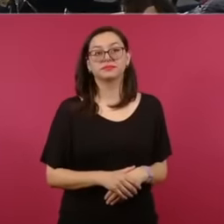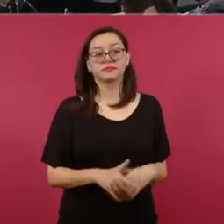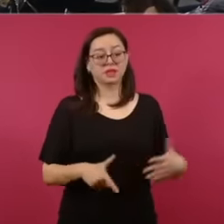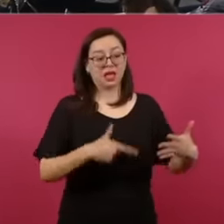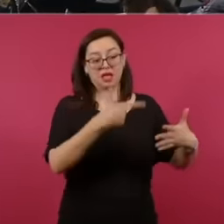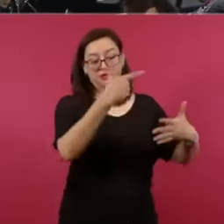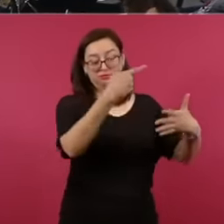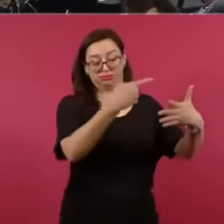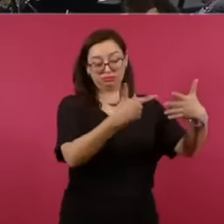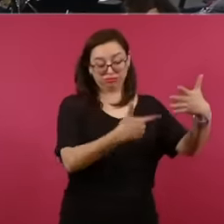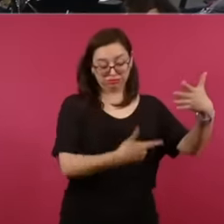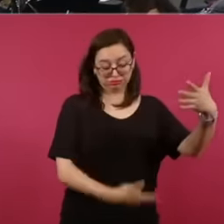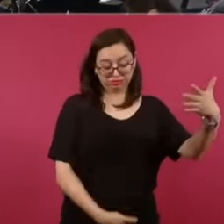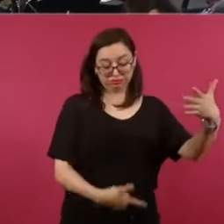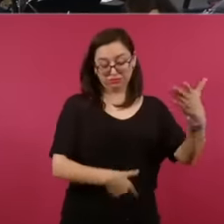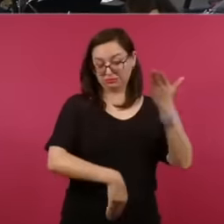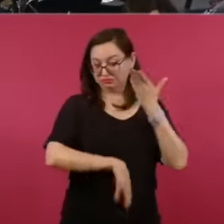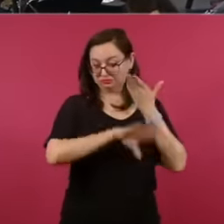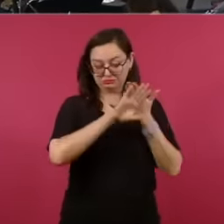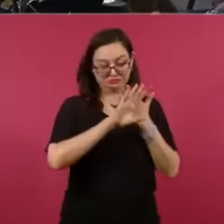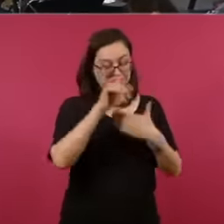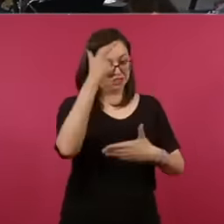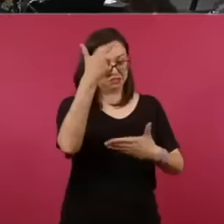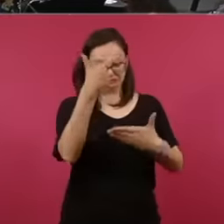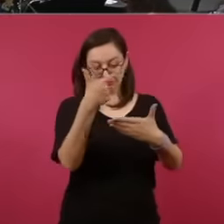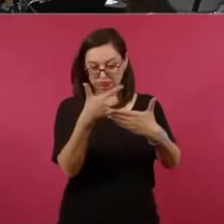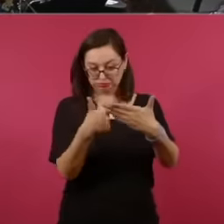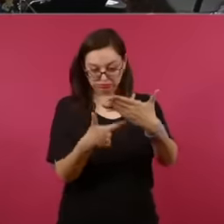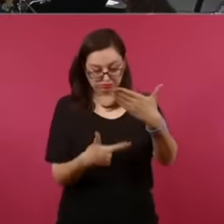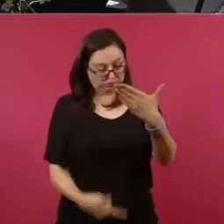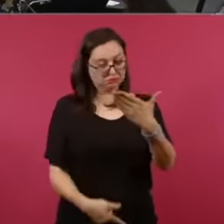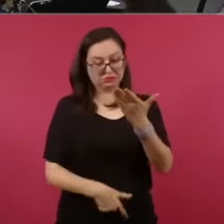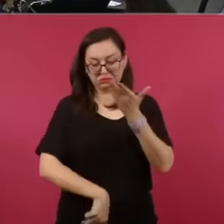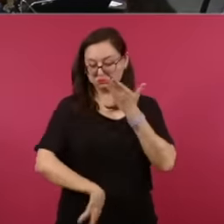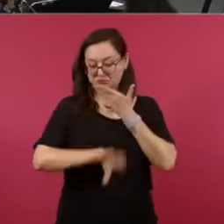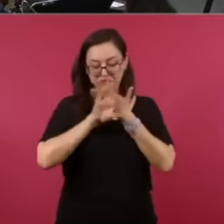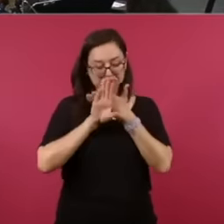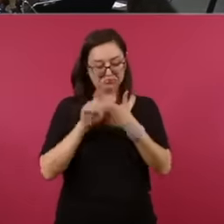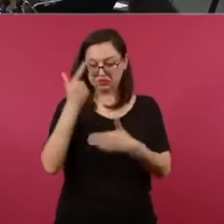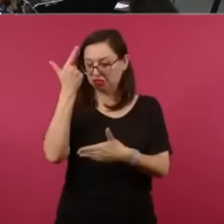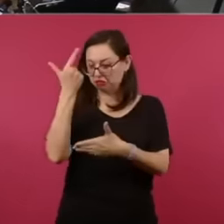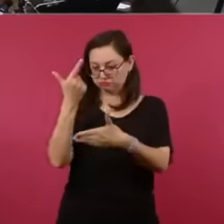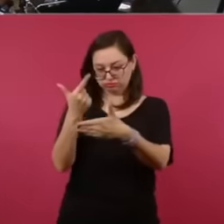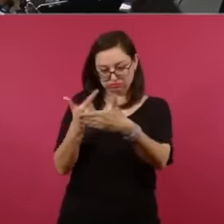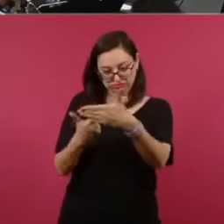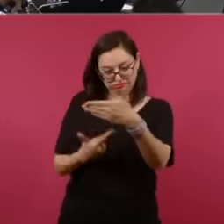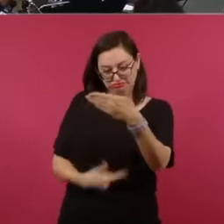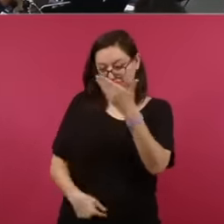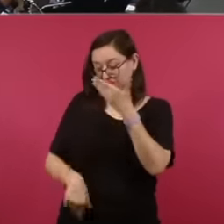50 that these objective